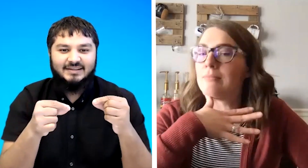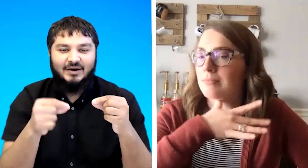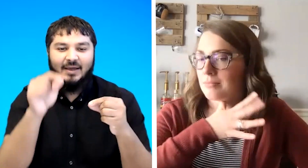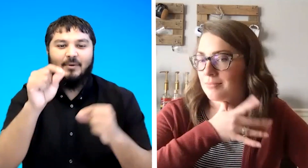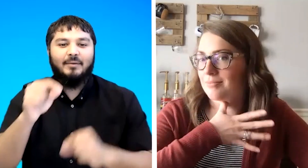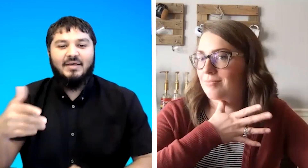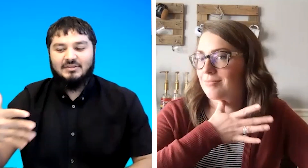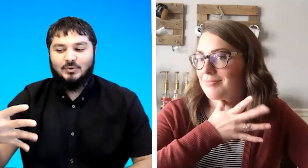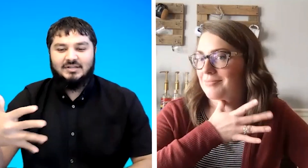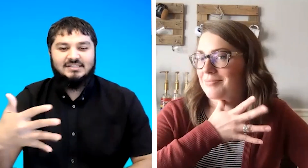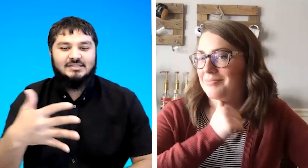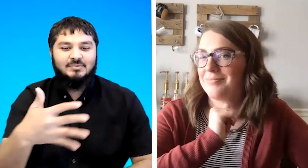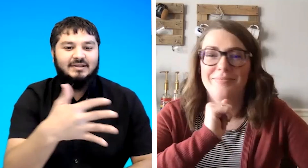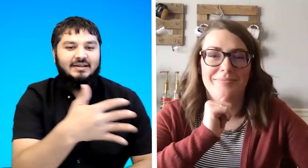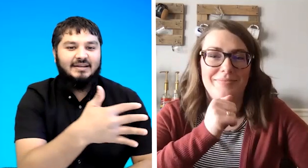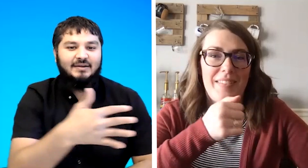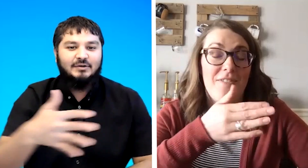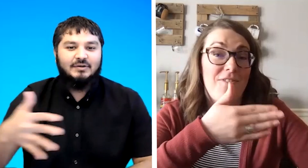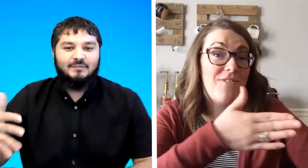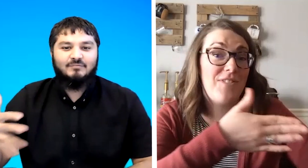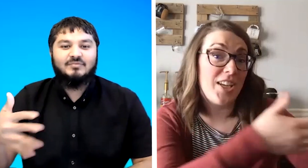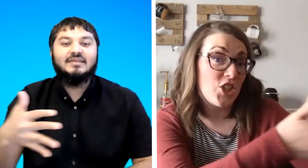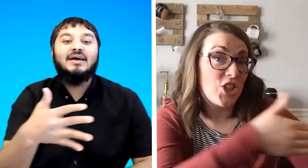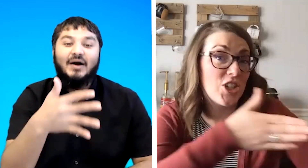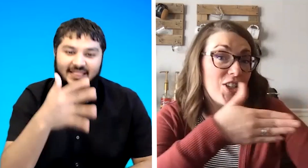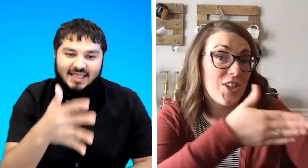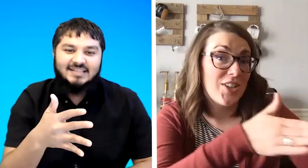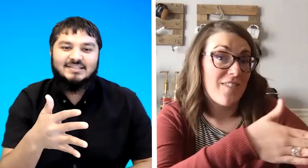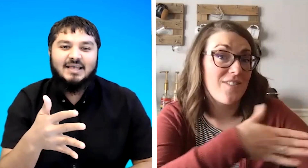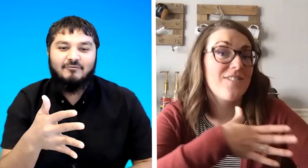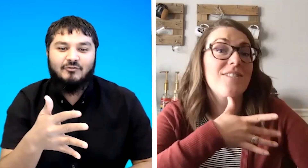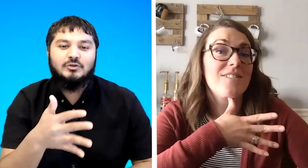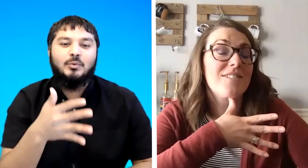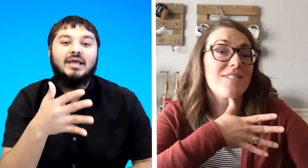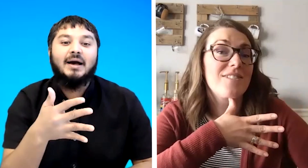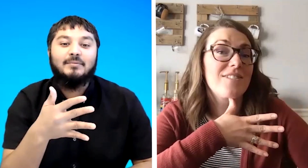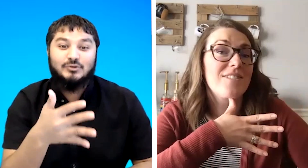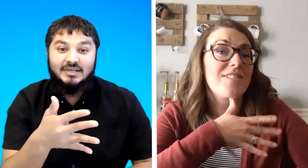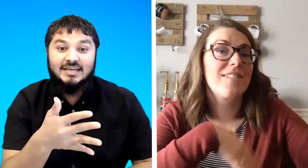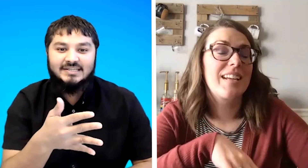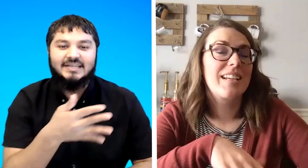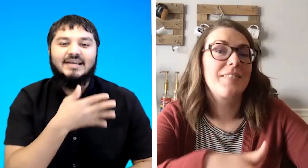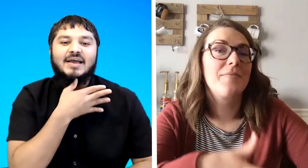okay what about this what does this mean fish okay that's the sign for fish when it comes to eating